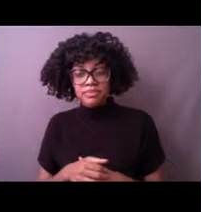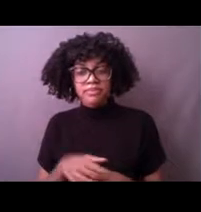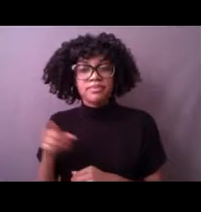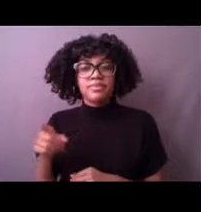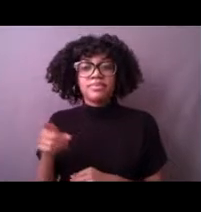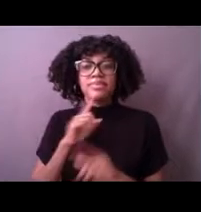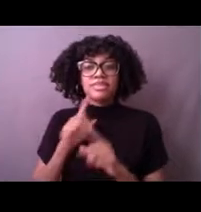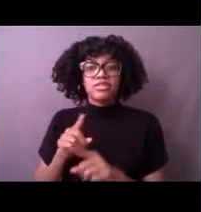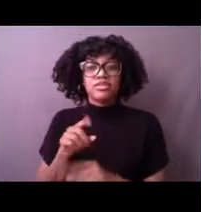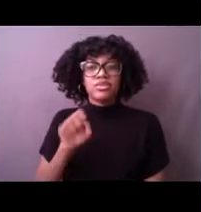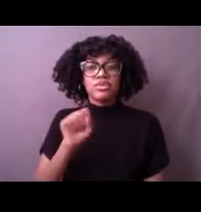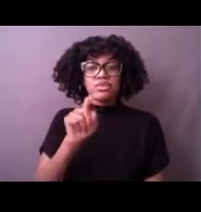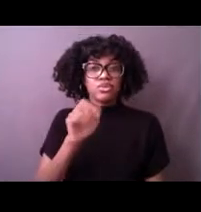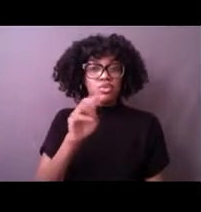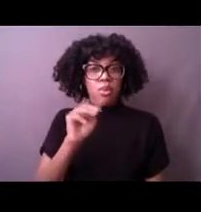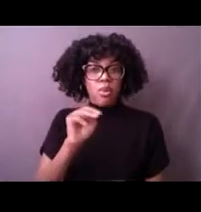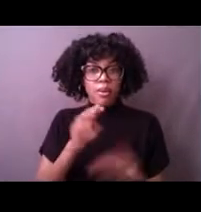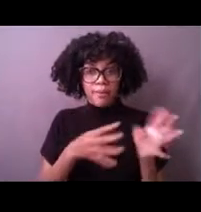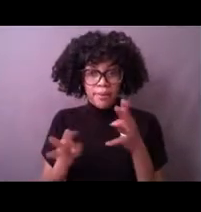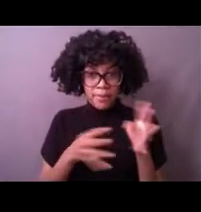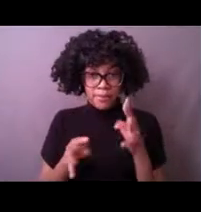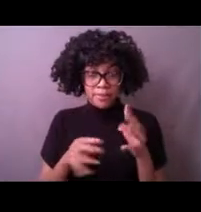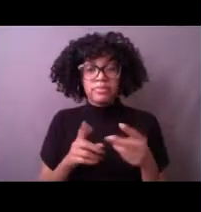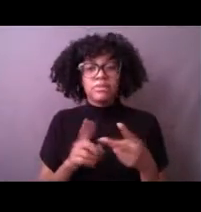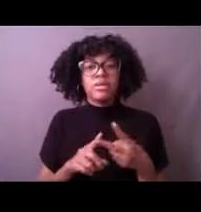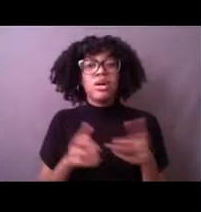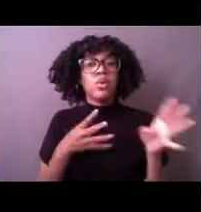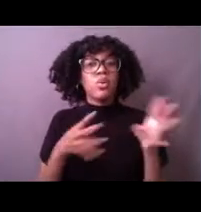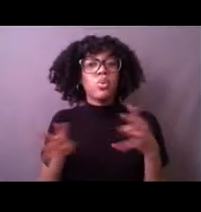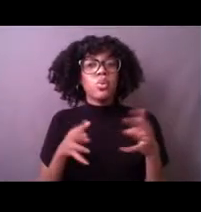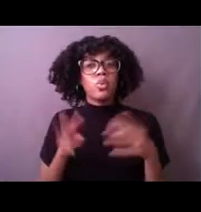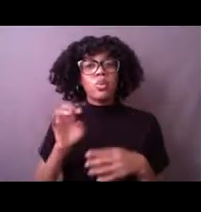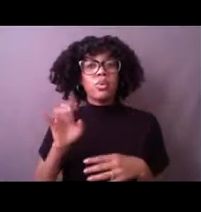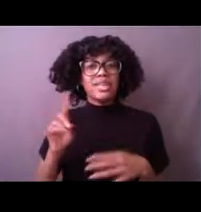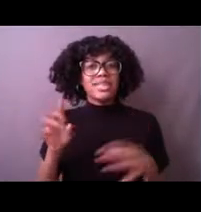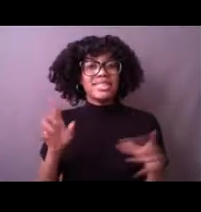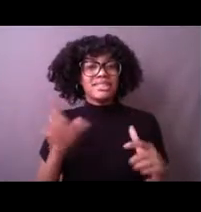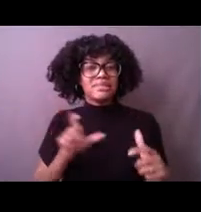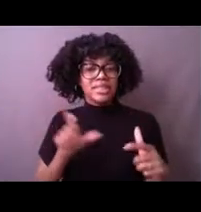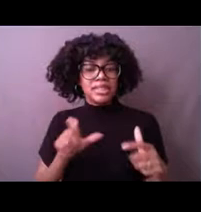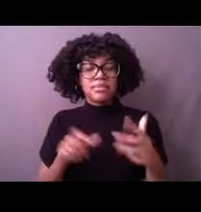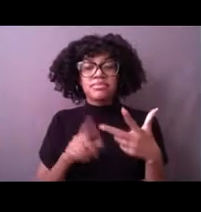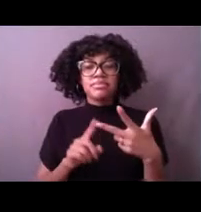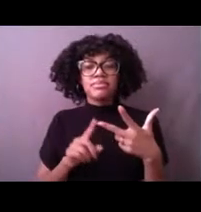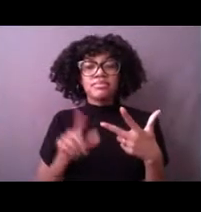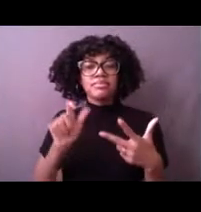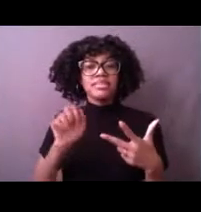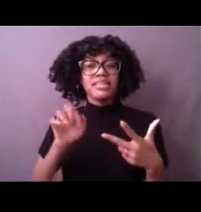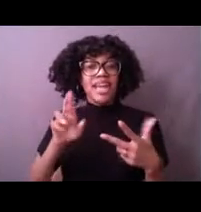Wind speed again. Temperature, air temperature is another guess that we've gotten.